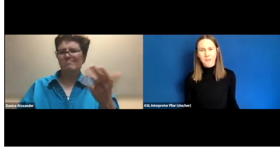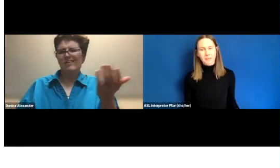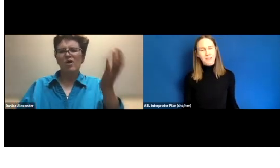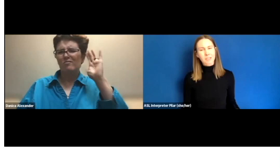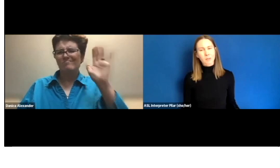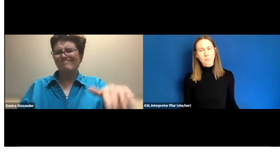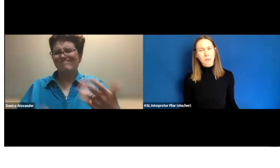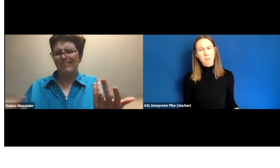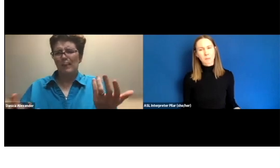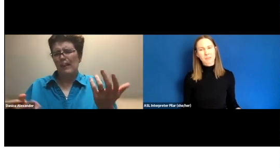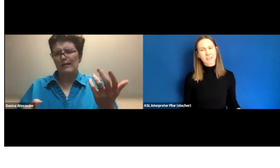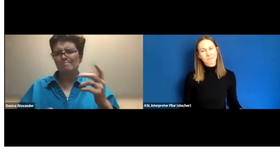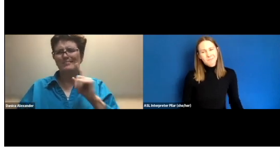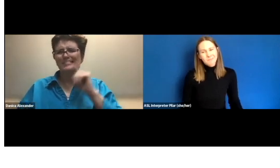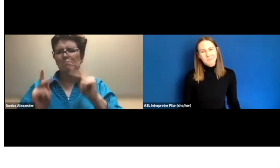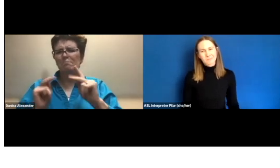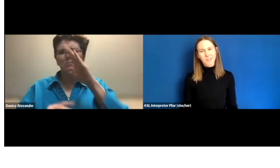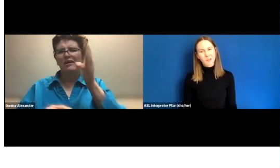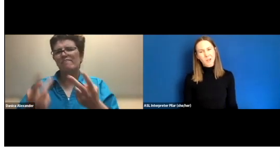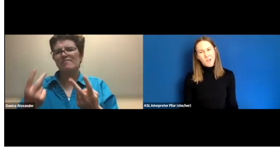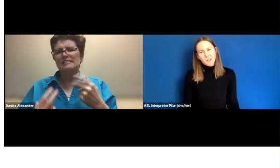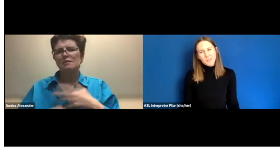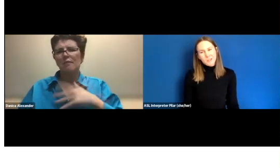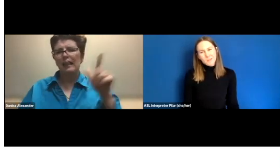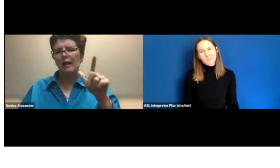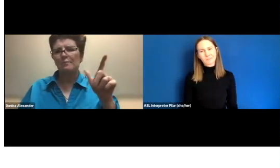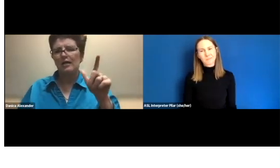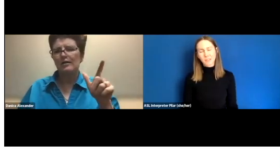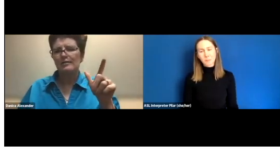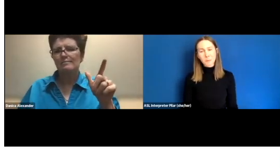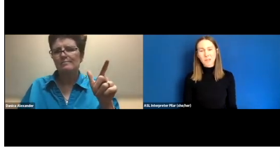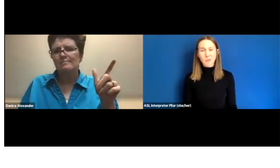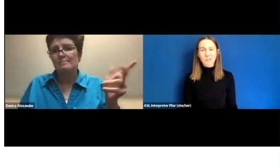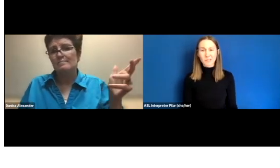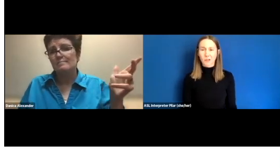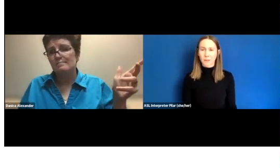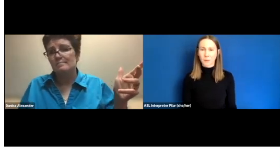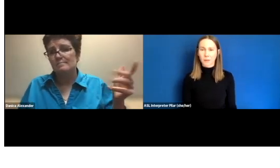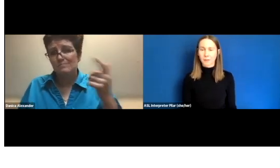I think that's why many people say, "Hm, you know, deaf people never visit our library."